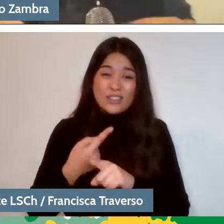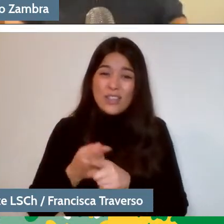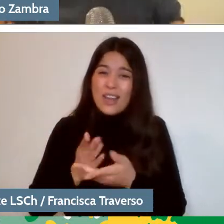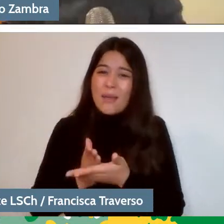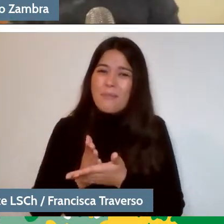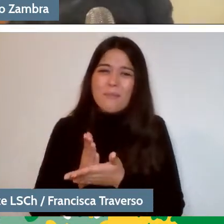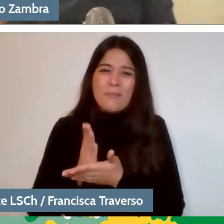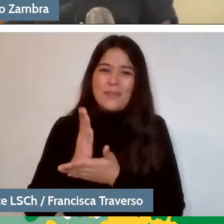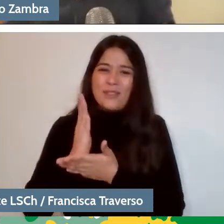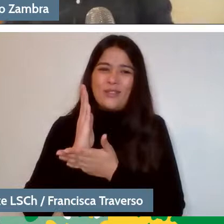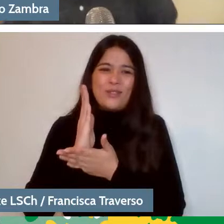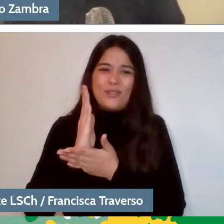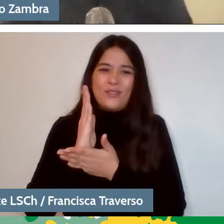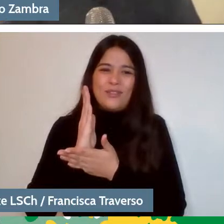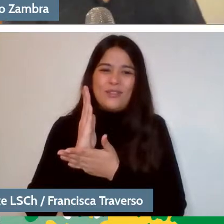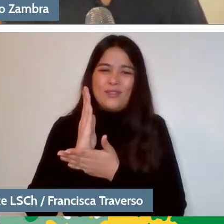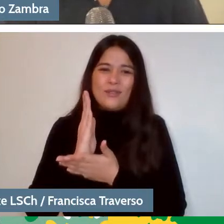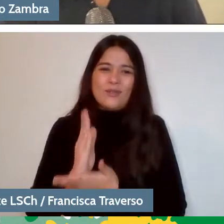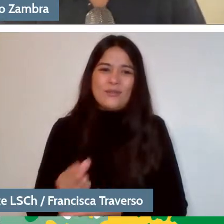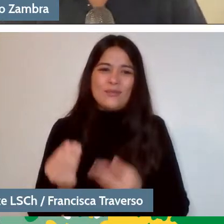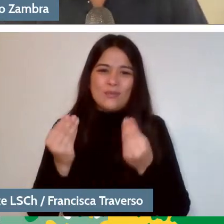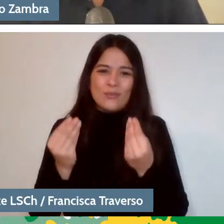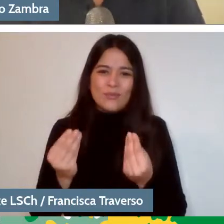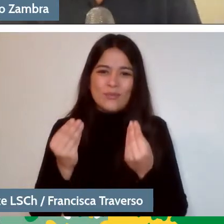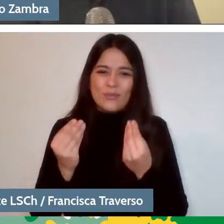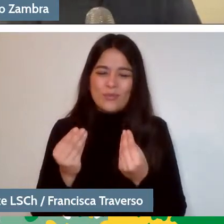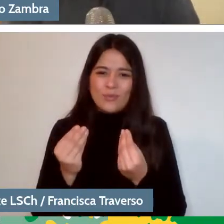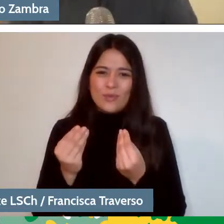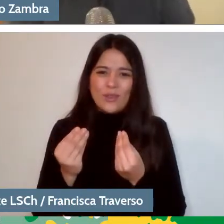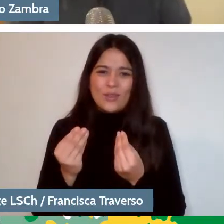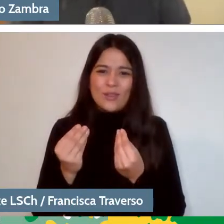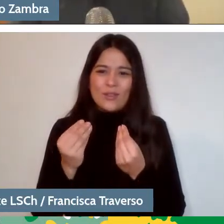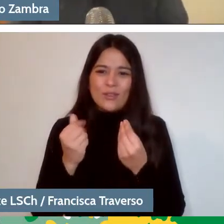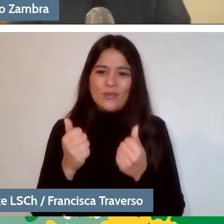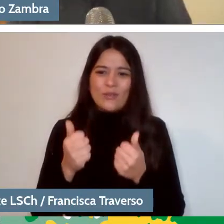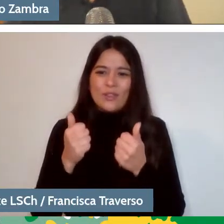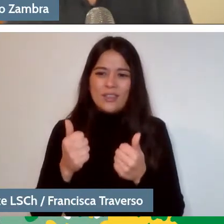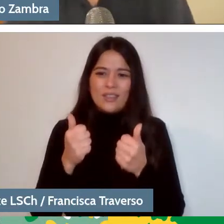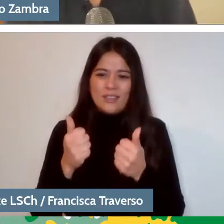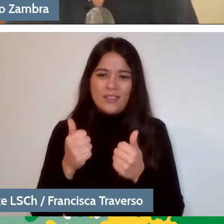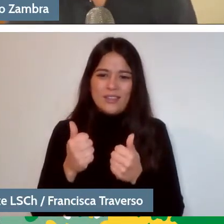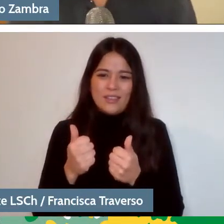It has been tremendously rich, full of hope